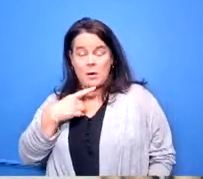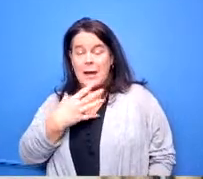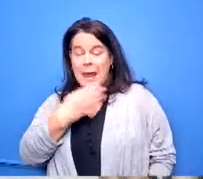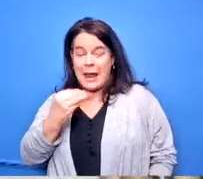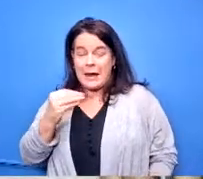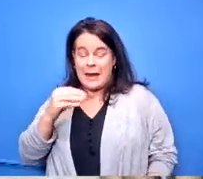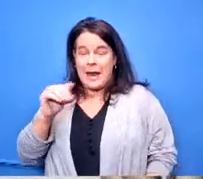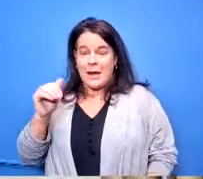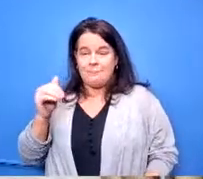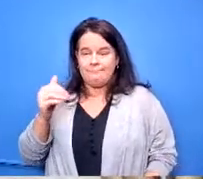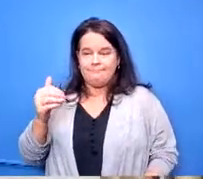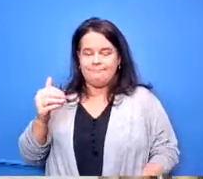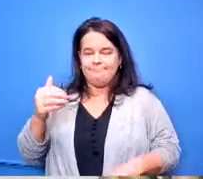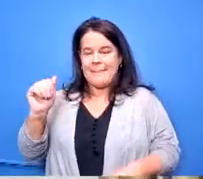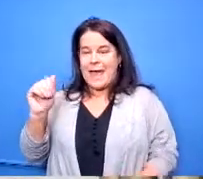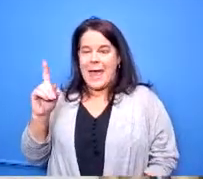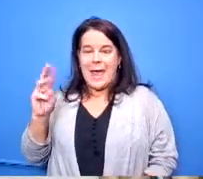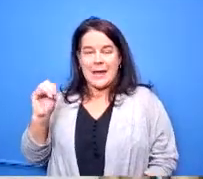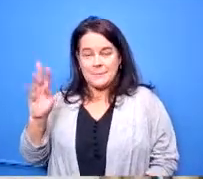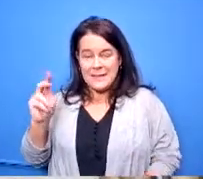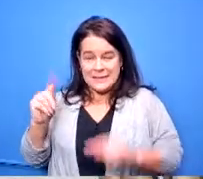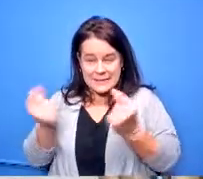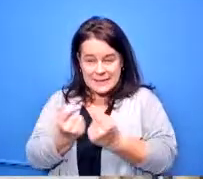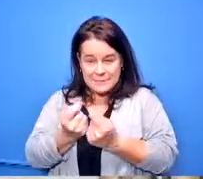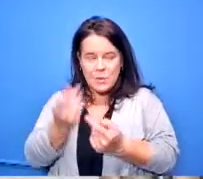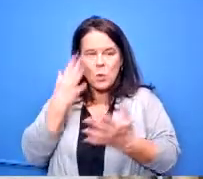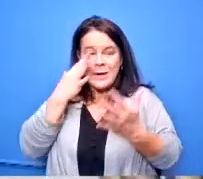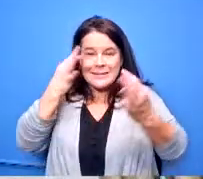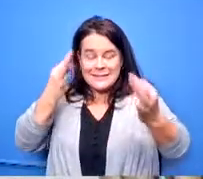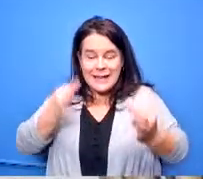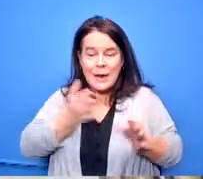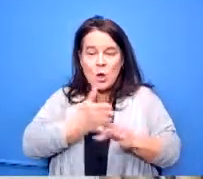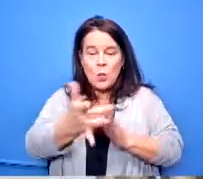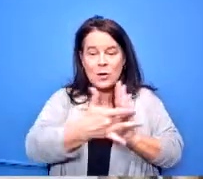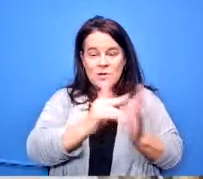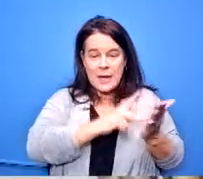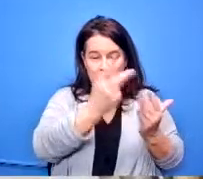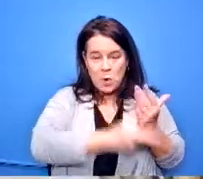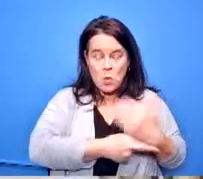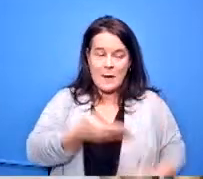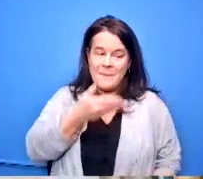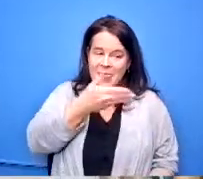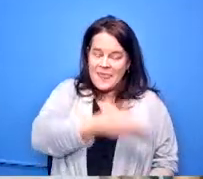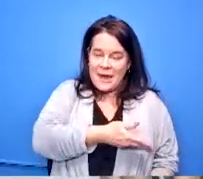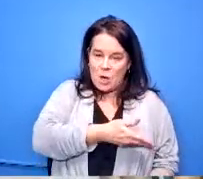we decided that we needed to to do a career tech program there so we moved all those out